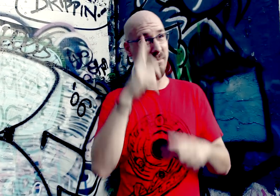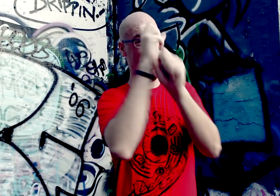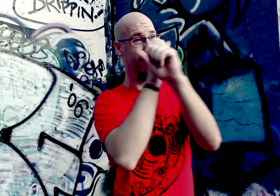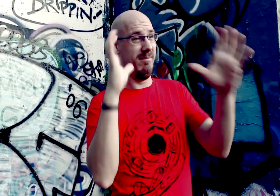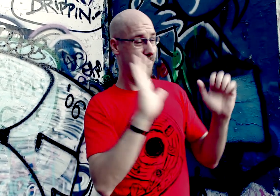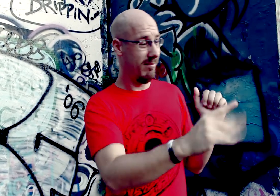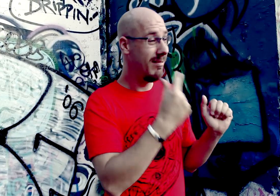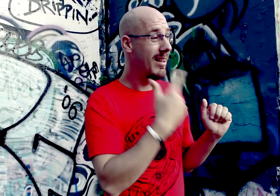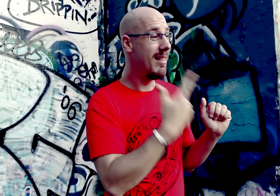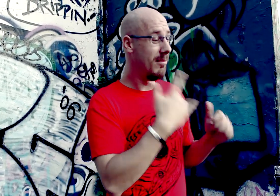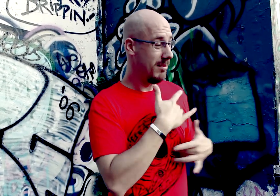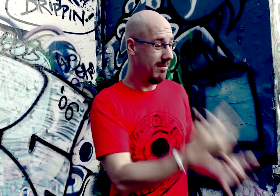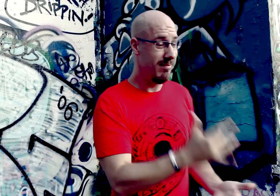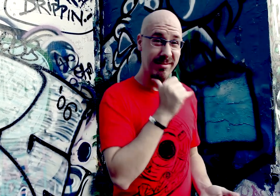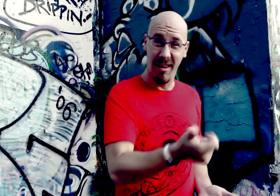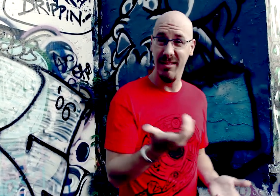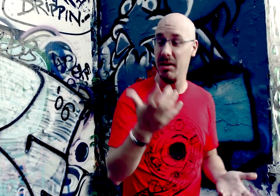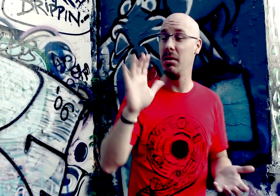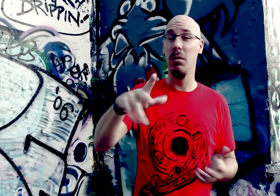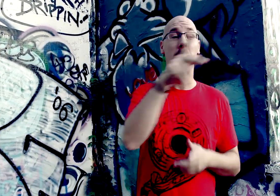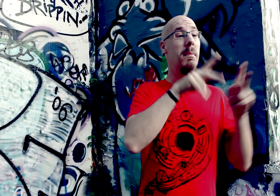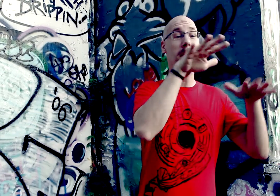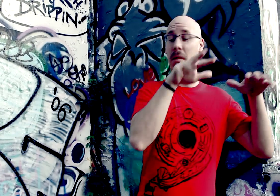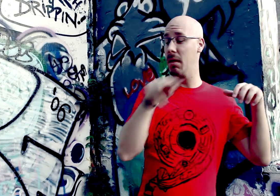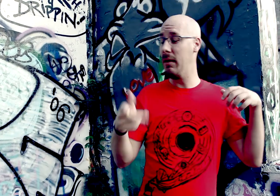Had the characteristics. The right wing conservatives think its a decision